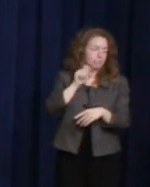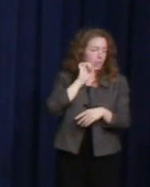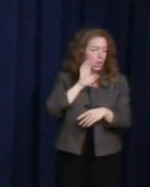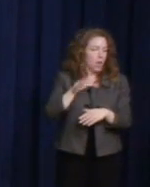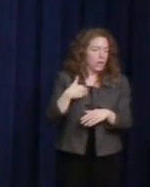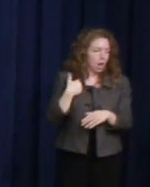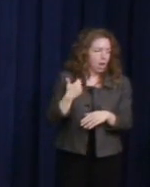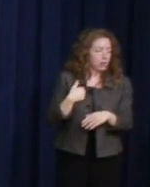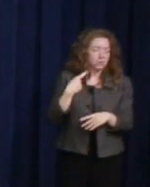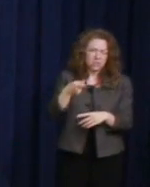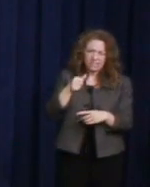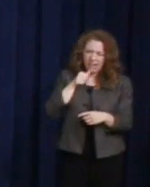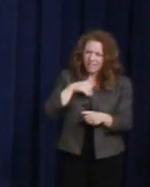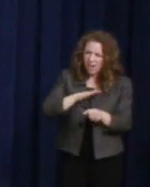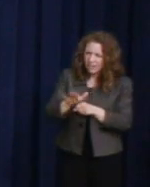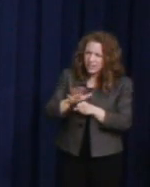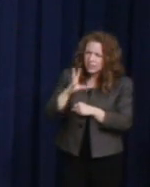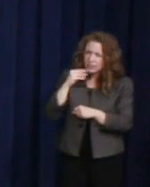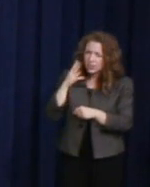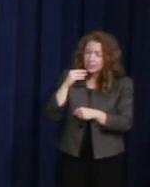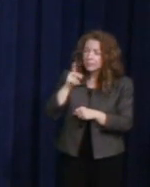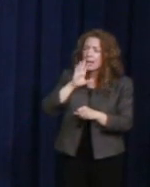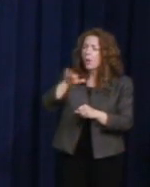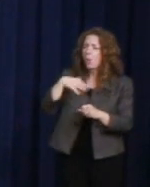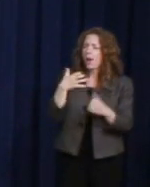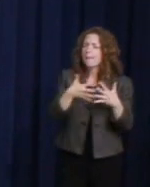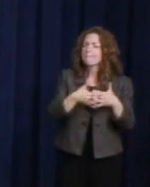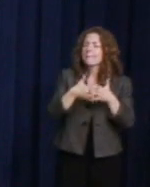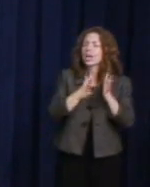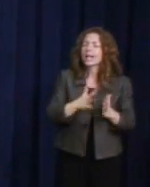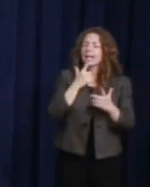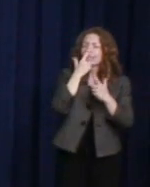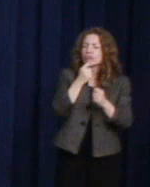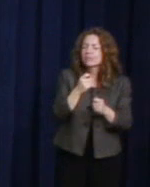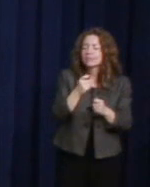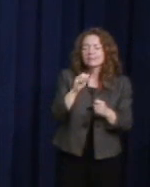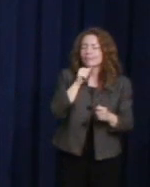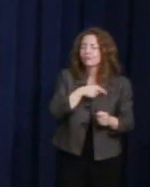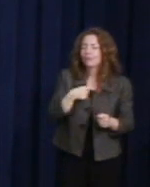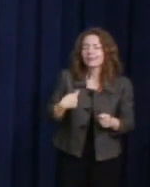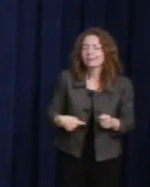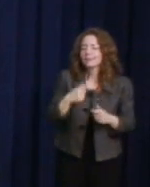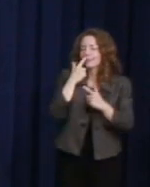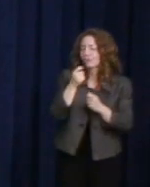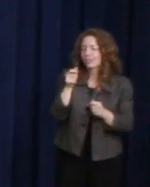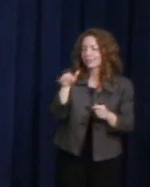People said "We want American interests, not Chinese interests."